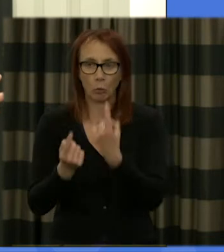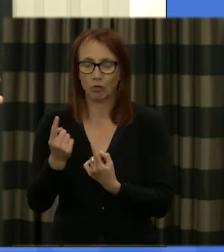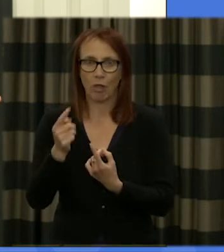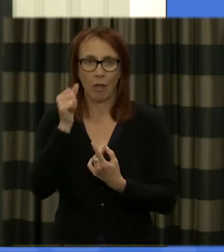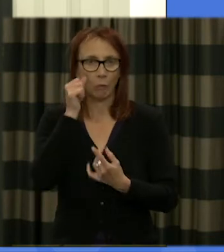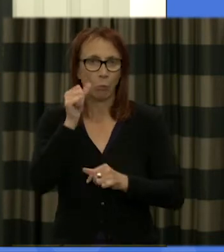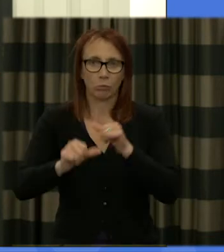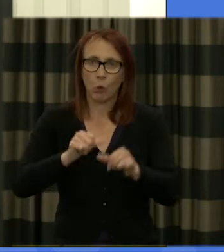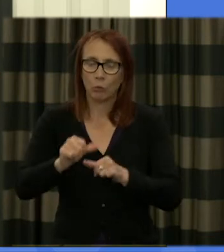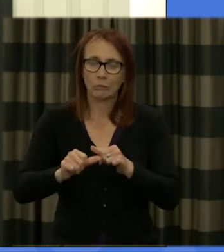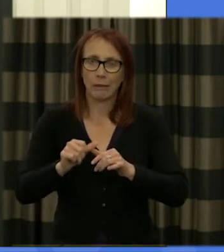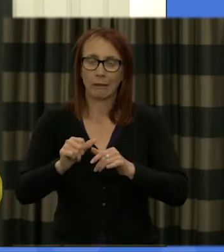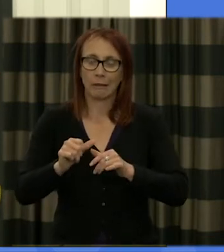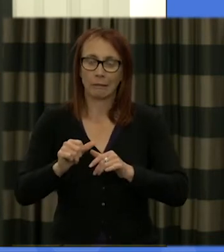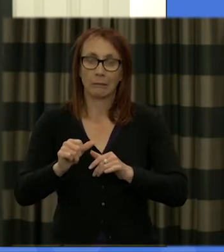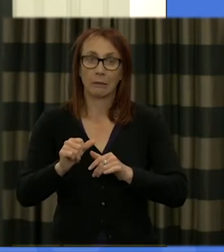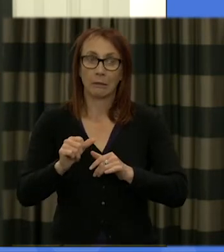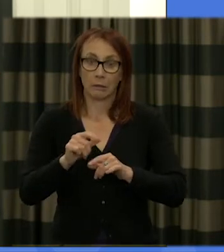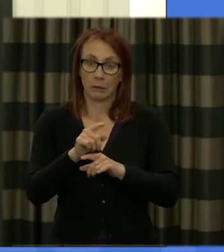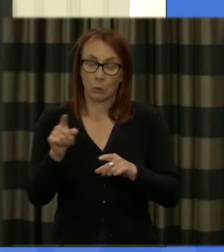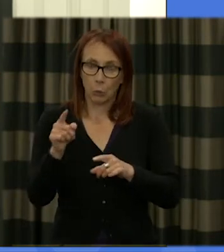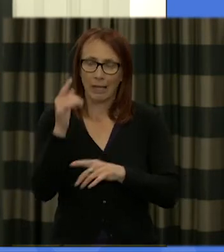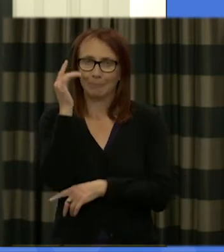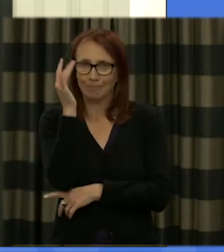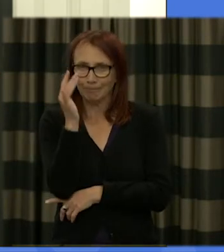process so there'll be an opportunity for you to think again about that and